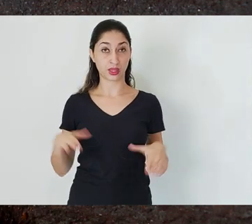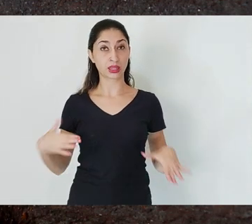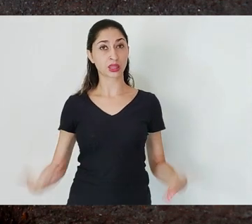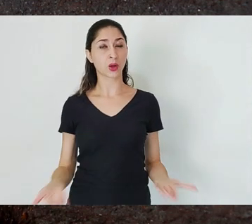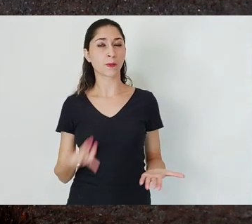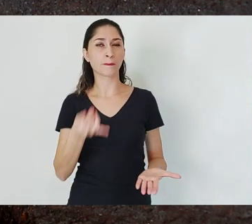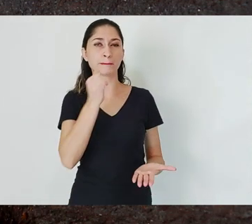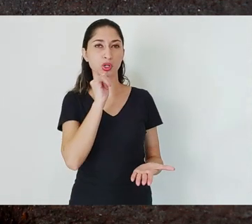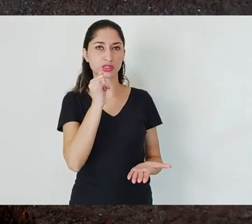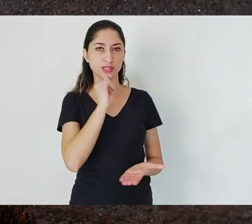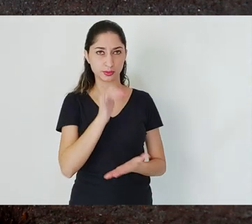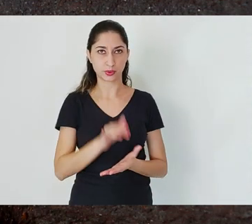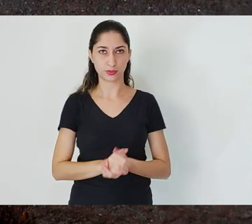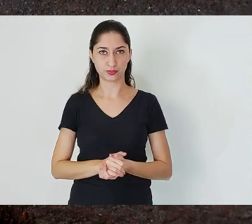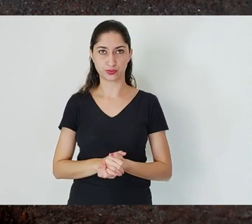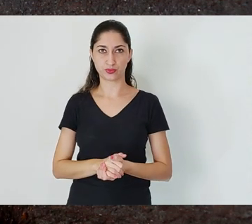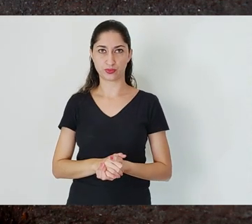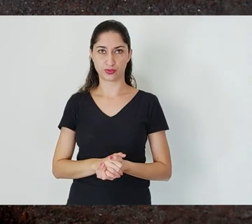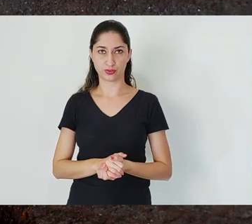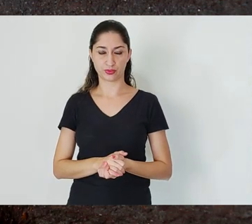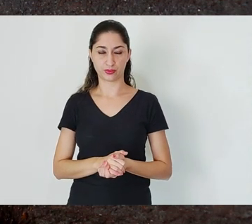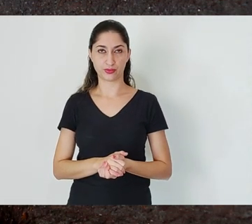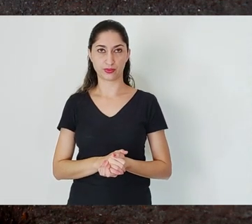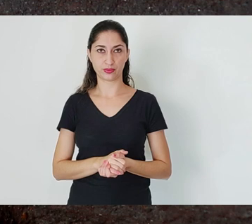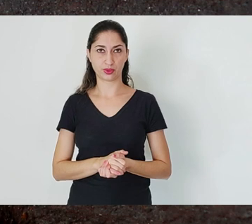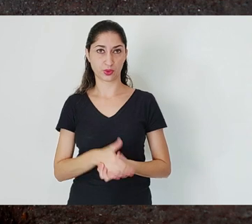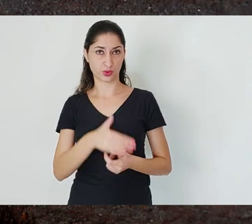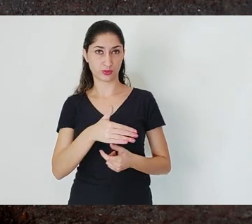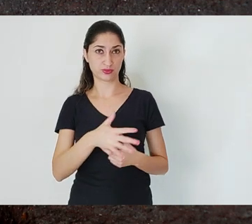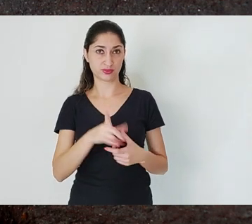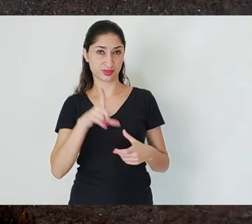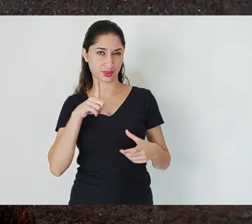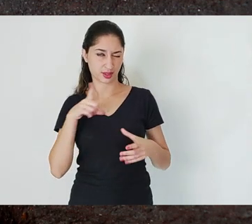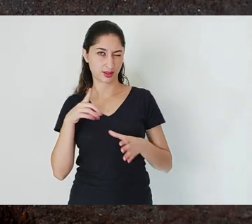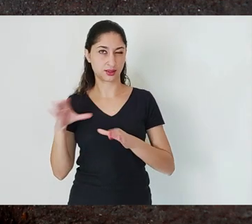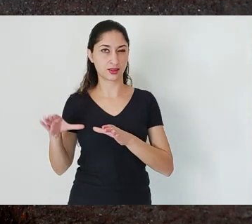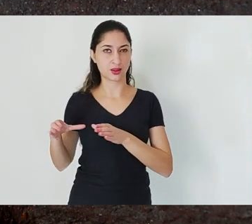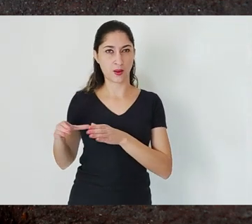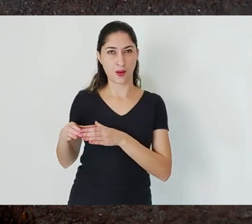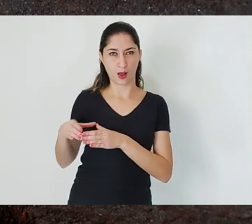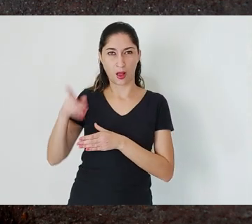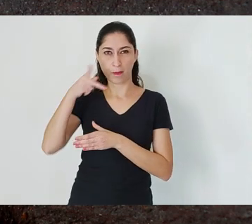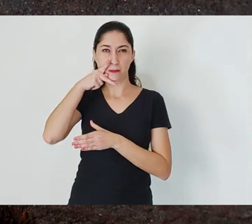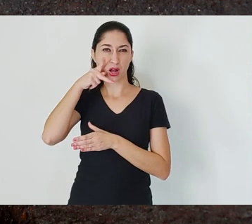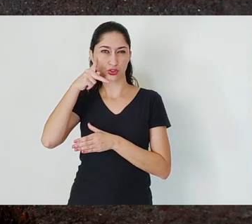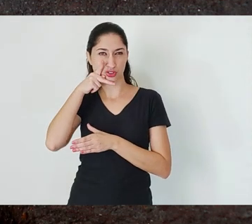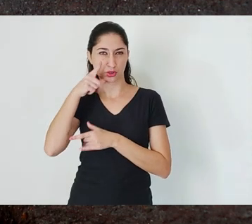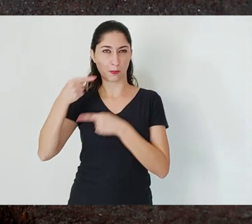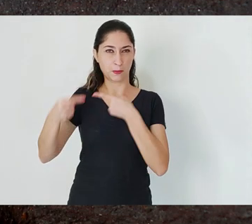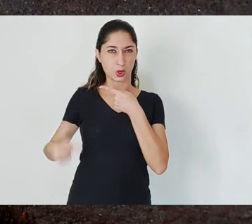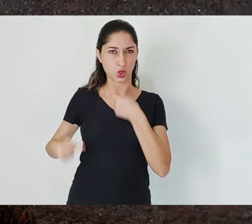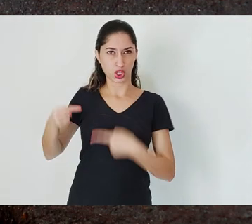When it is in the best interest of certain parties to promote themselves at the expense of the environment, like at